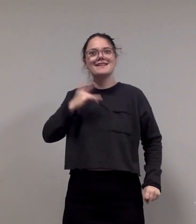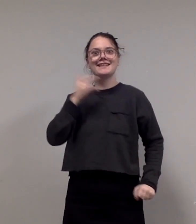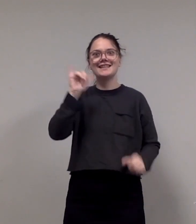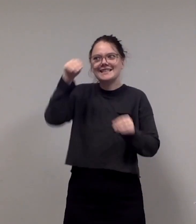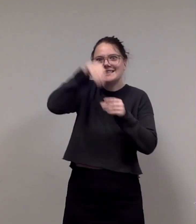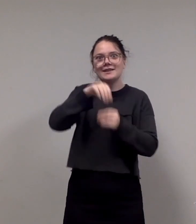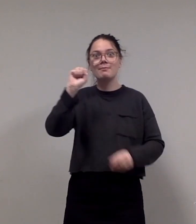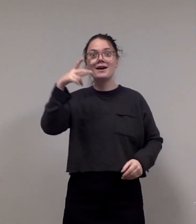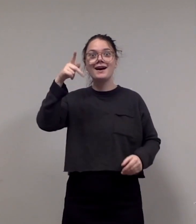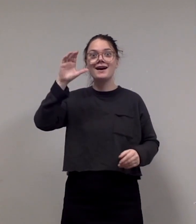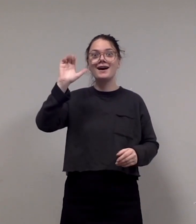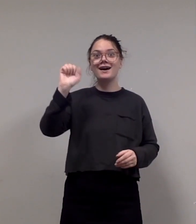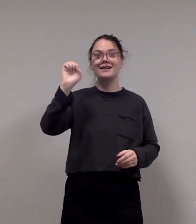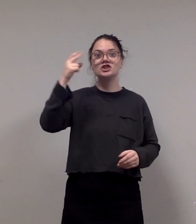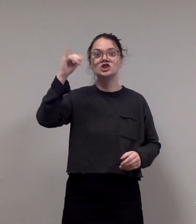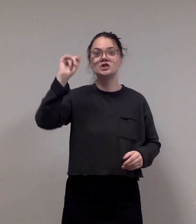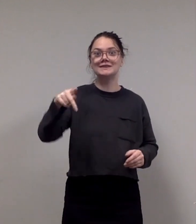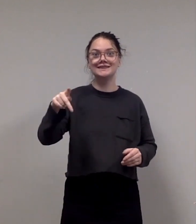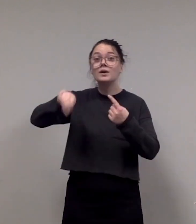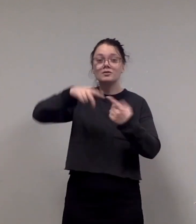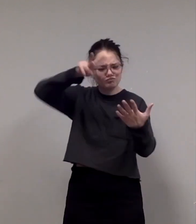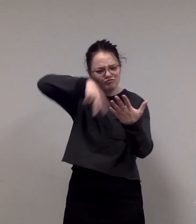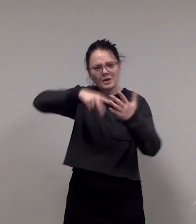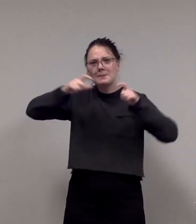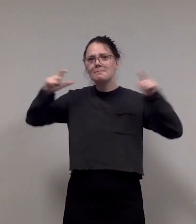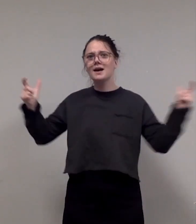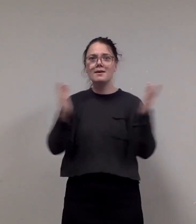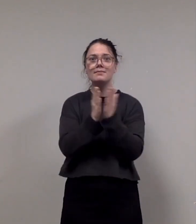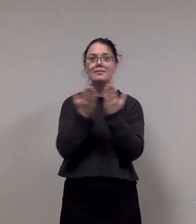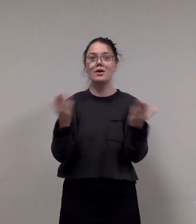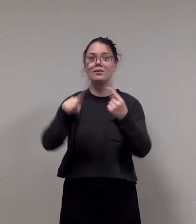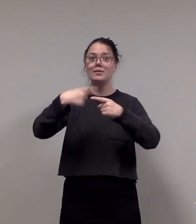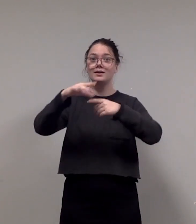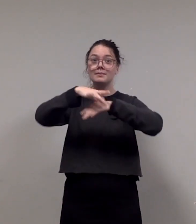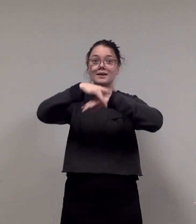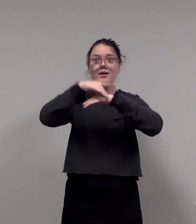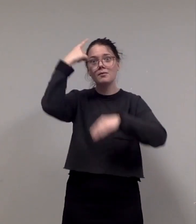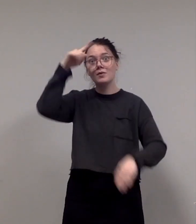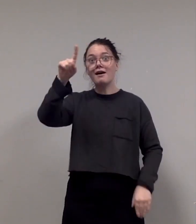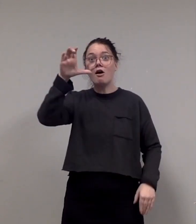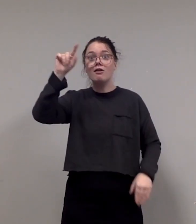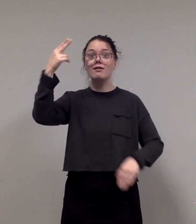While reading her big book about planets for the hundredth time, she wonders,